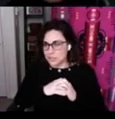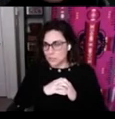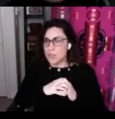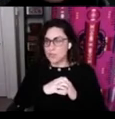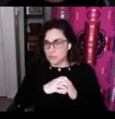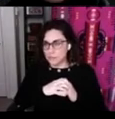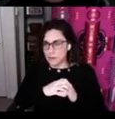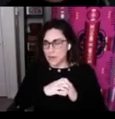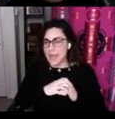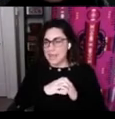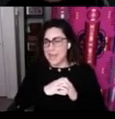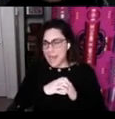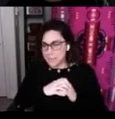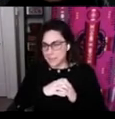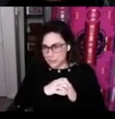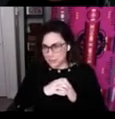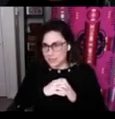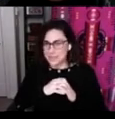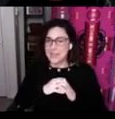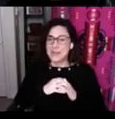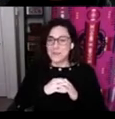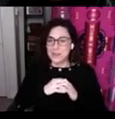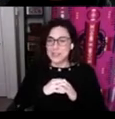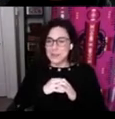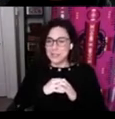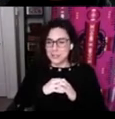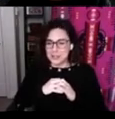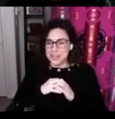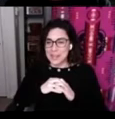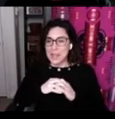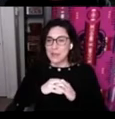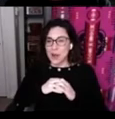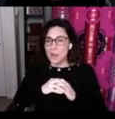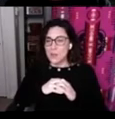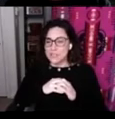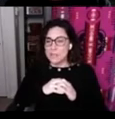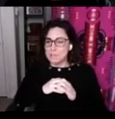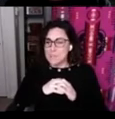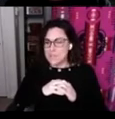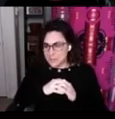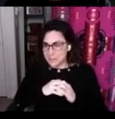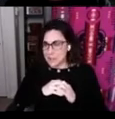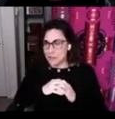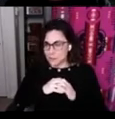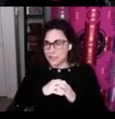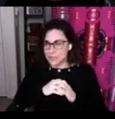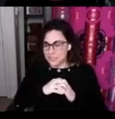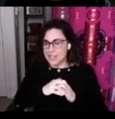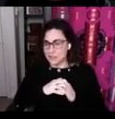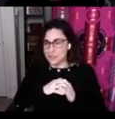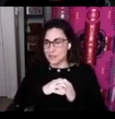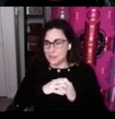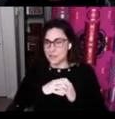whatsoever or any aptitude for language learning they're almost immediately thrust into a service